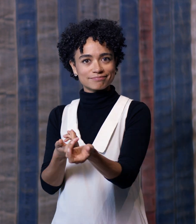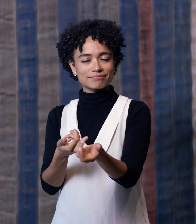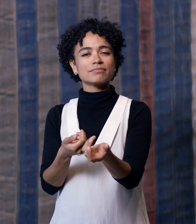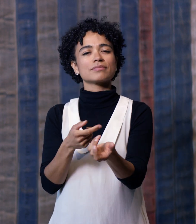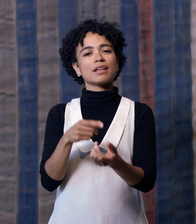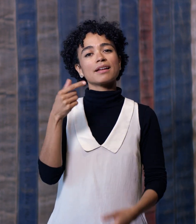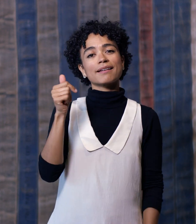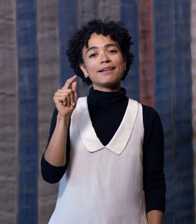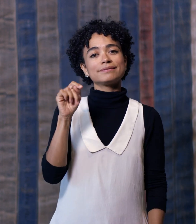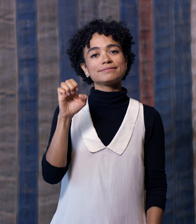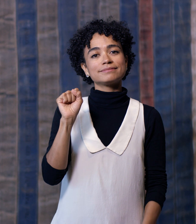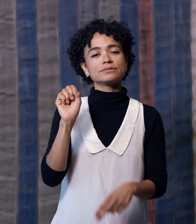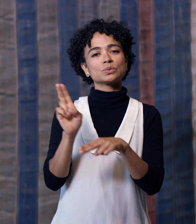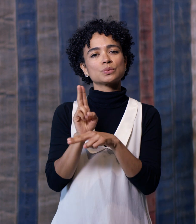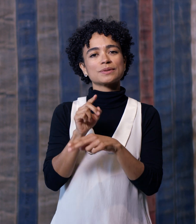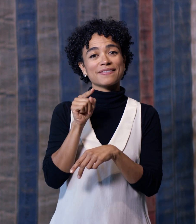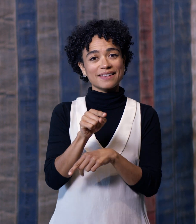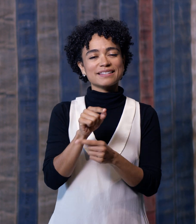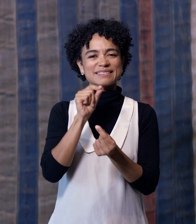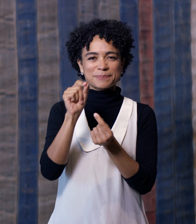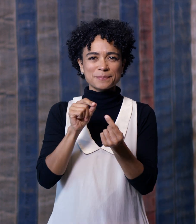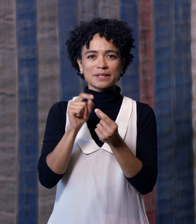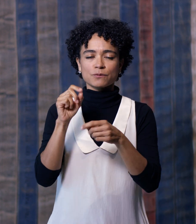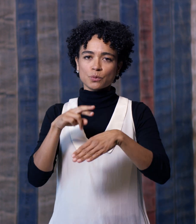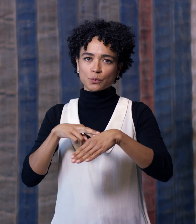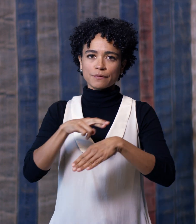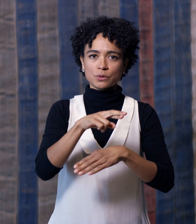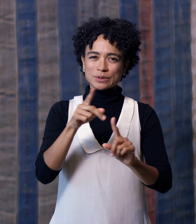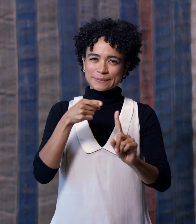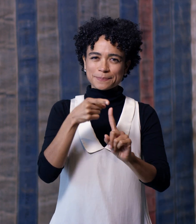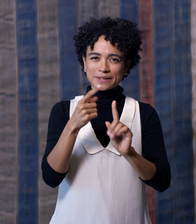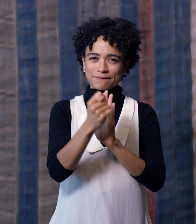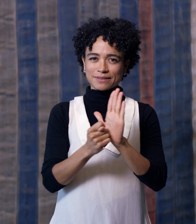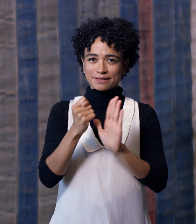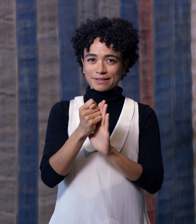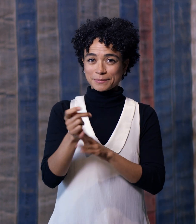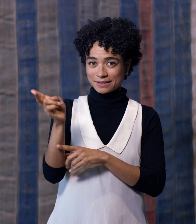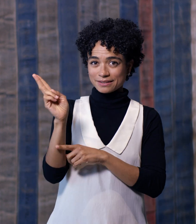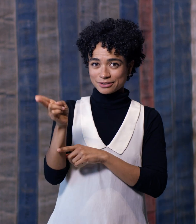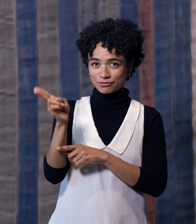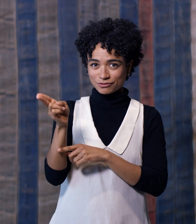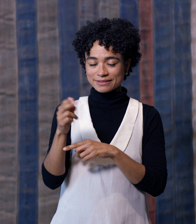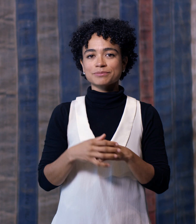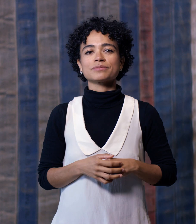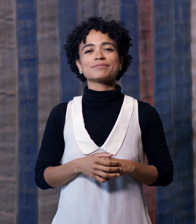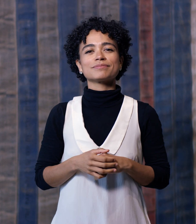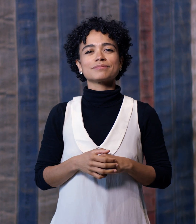He uses them as a reference to several moments in history.